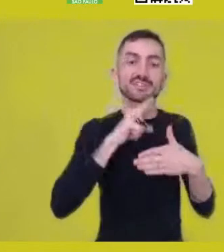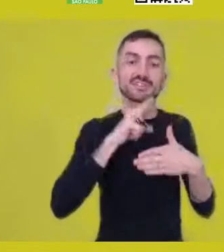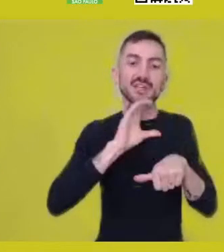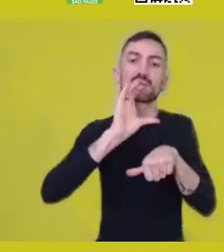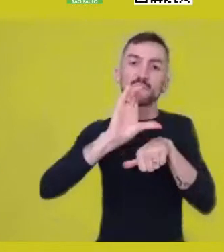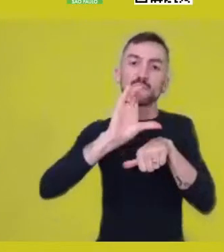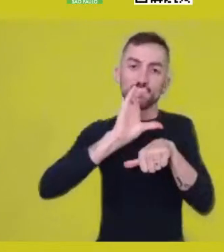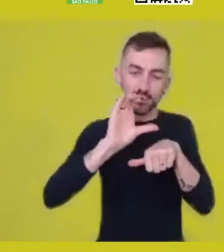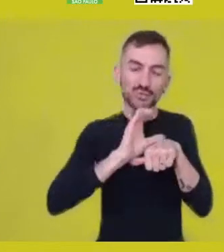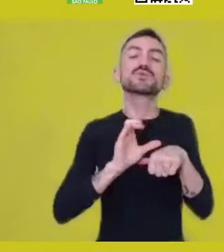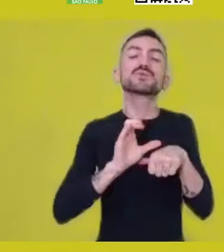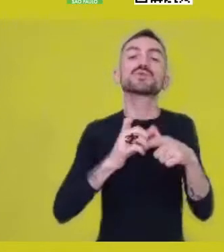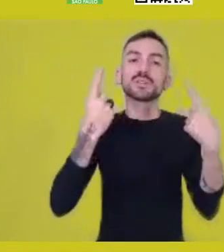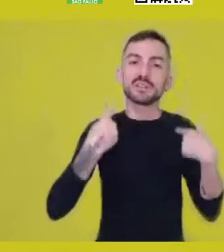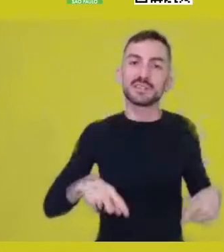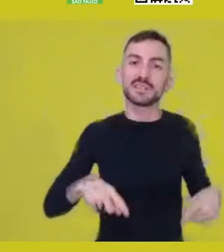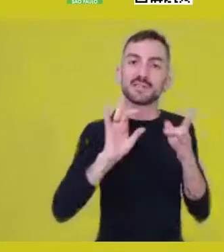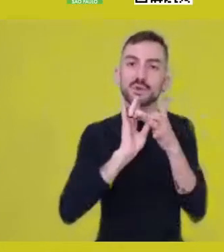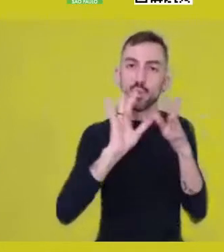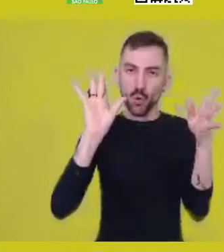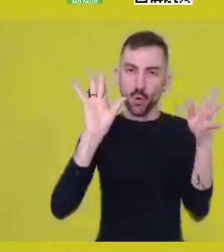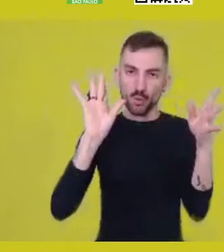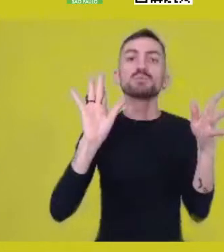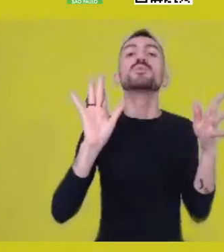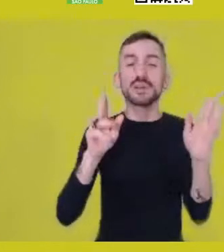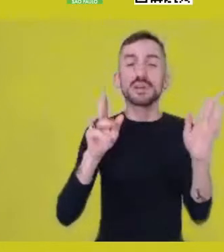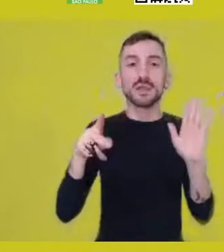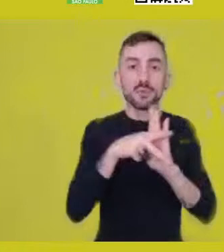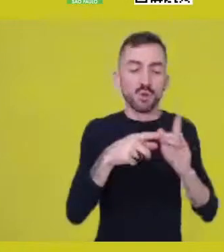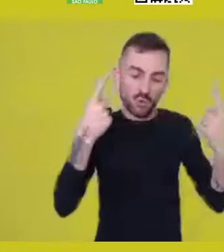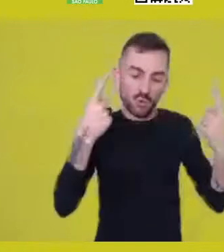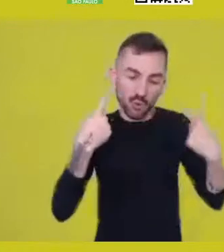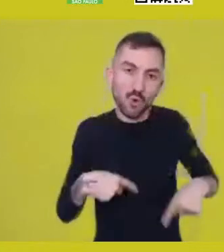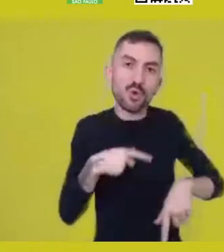dedicated to body preparation and body development: